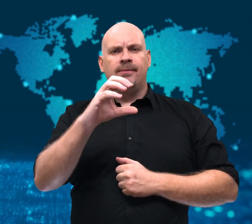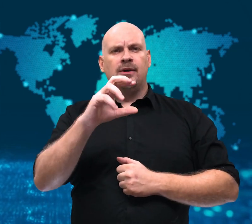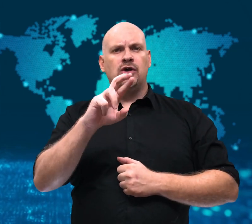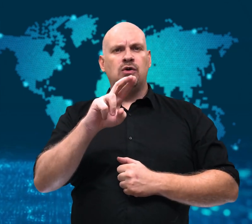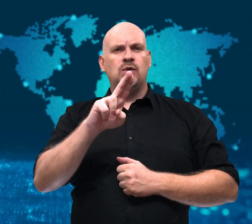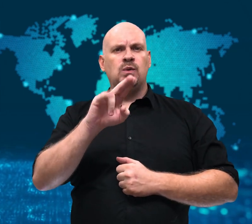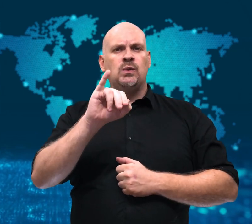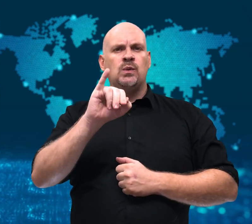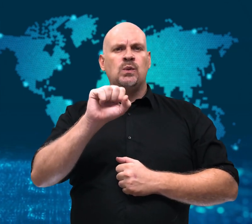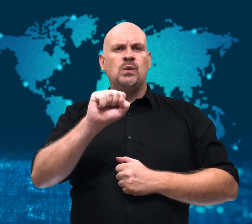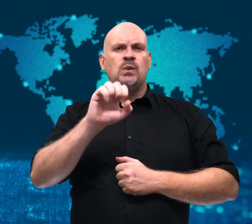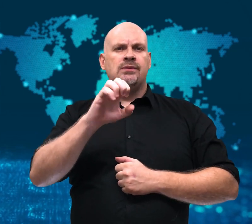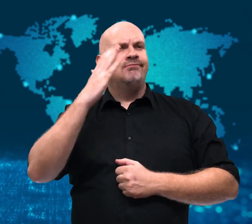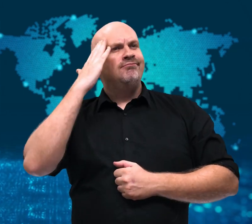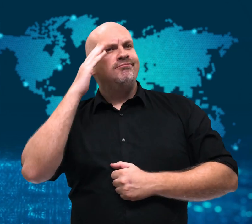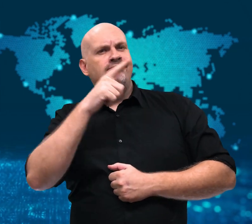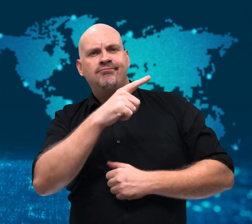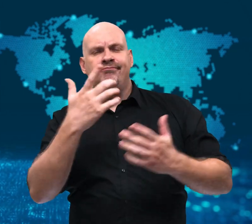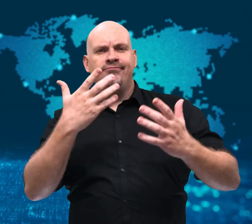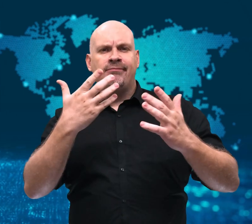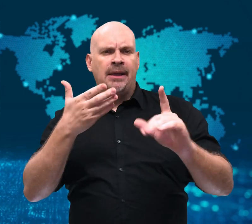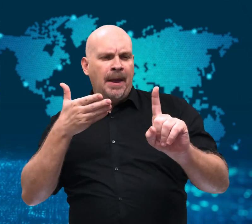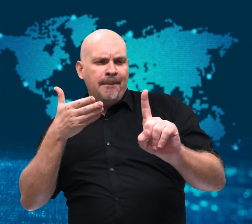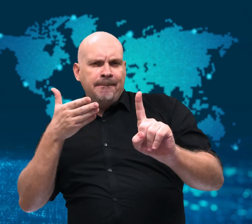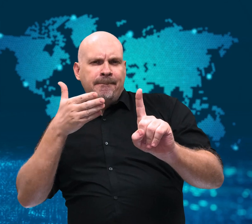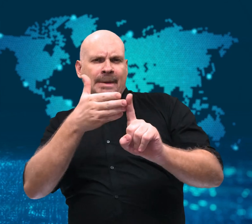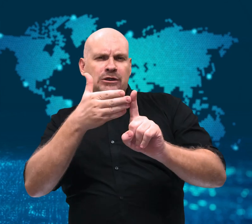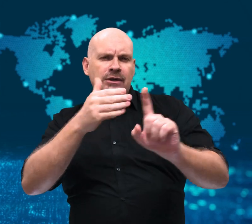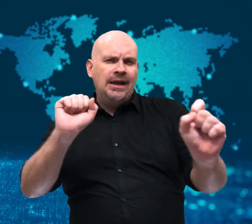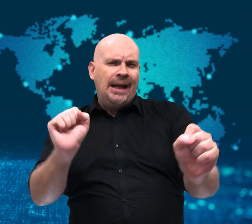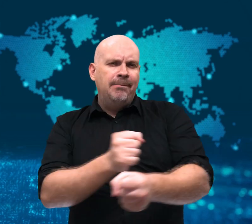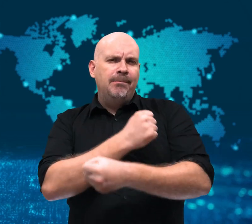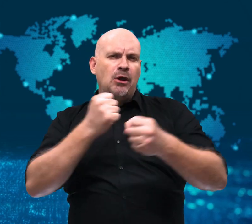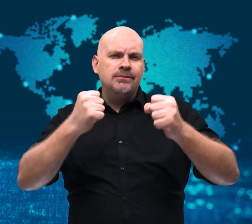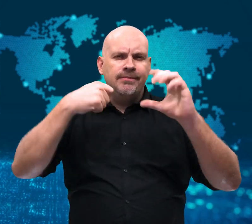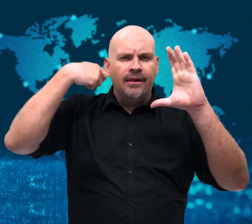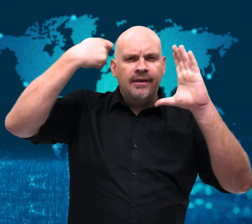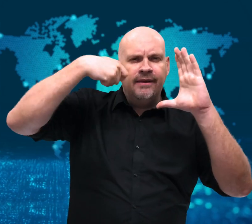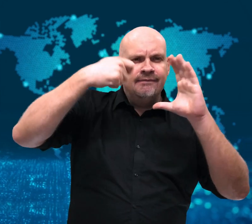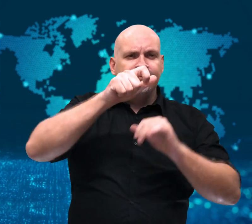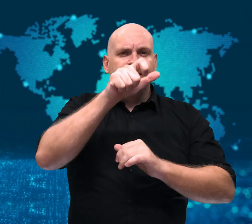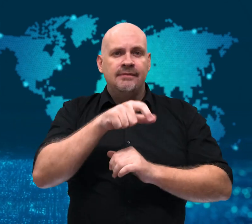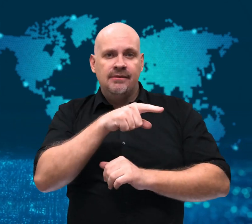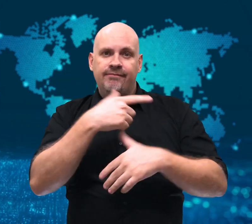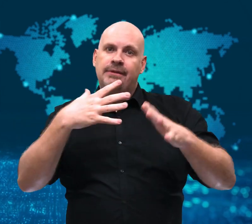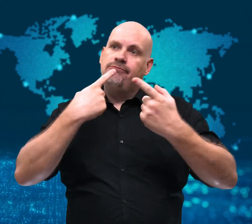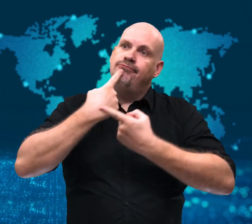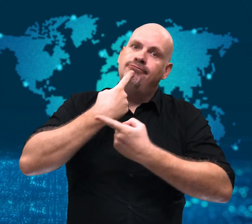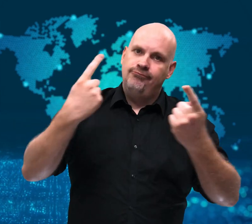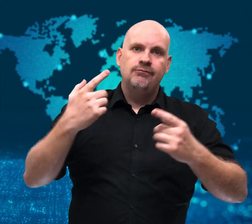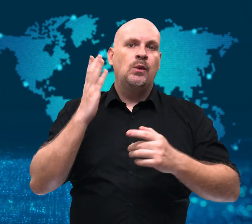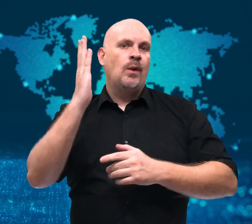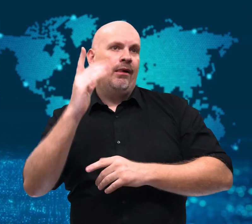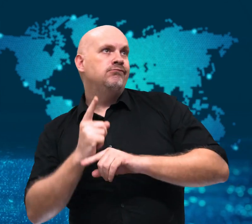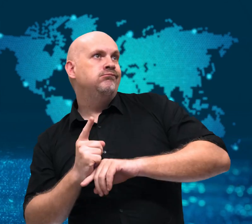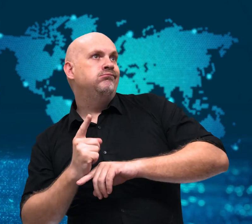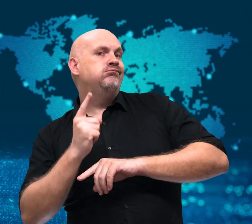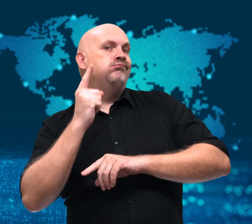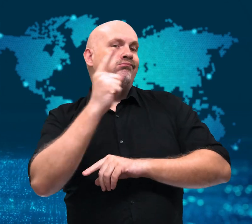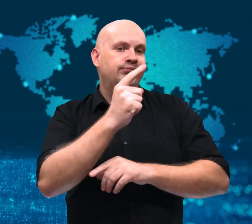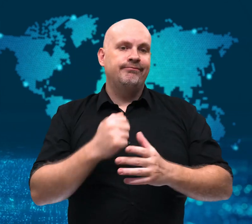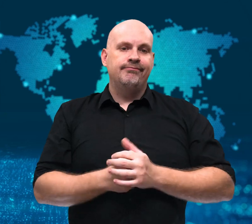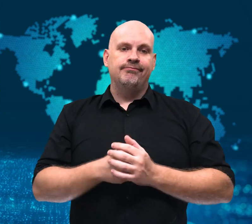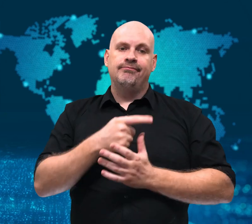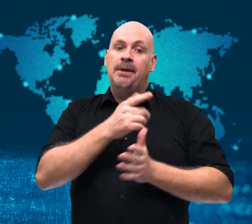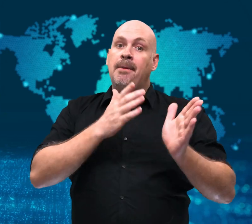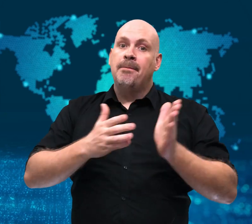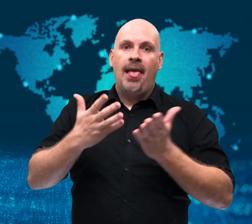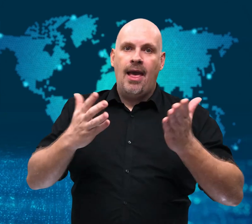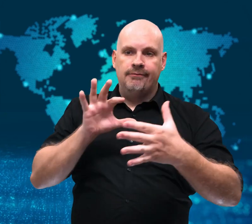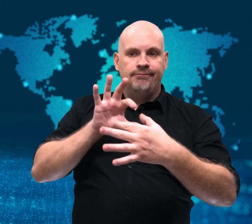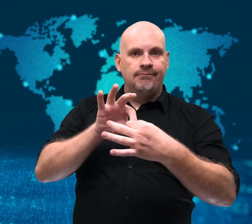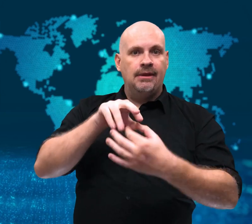announced earlier in 2021 by "Mission Impossible" star, Tom Cruise.